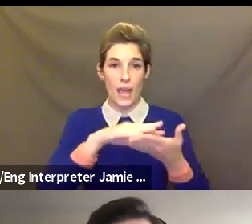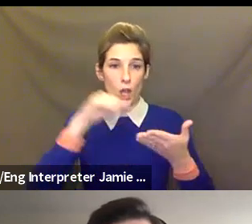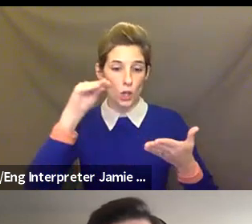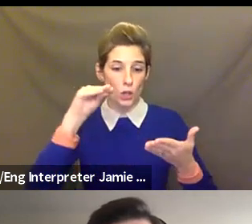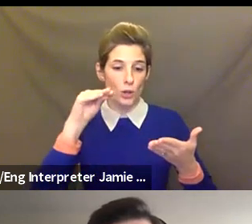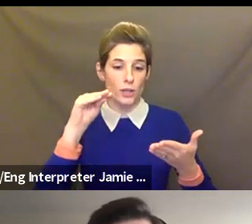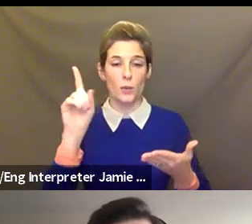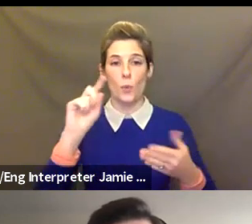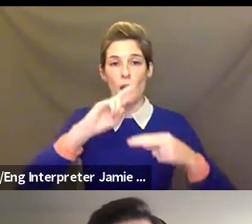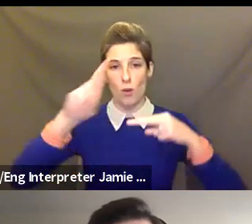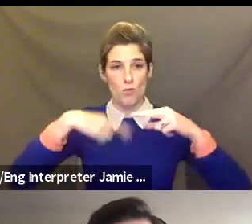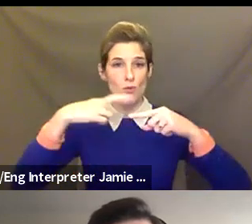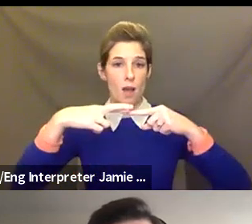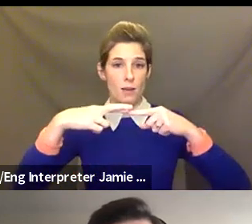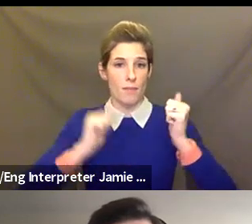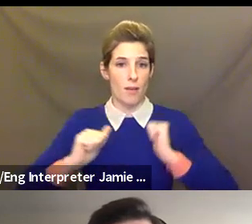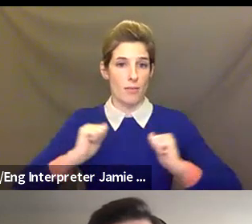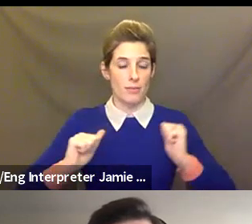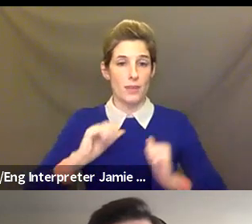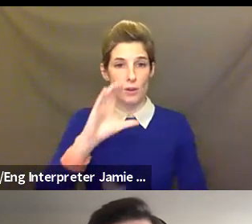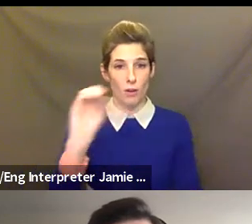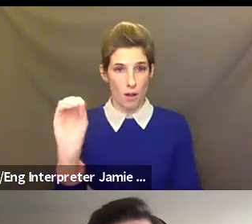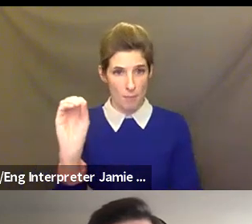Zooming in to you from the stolen land of the Lenape people